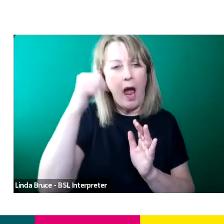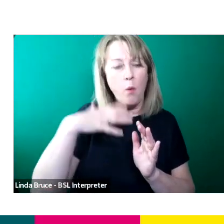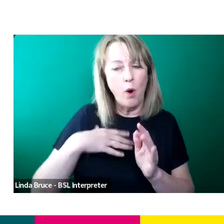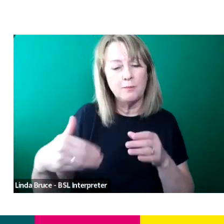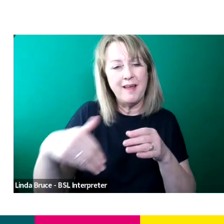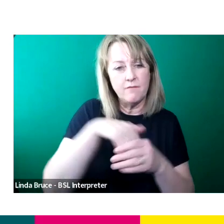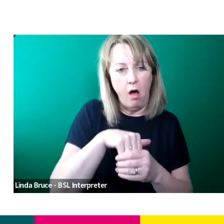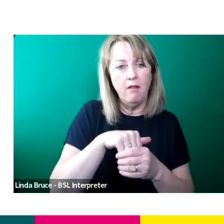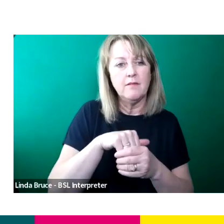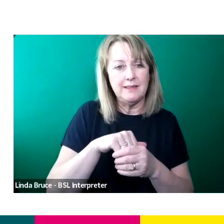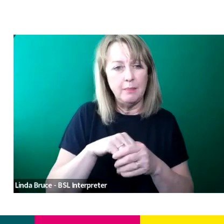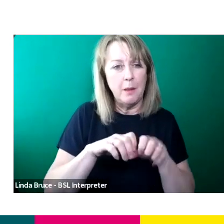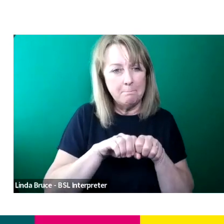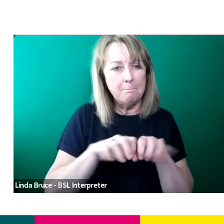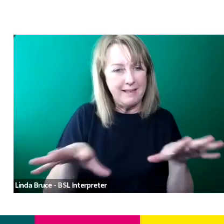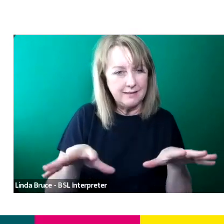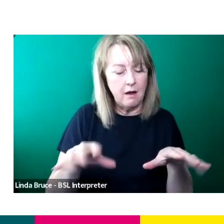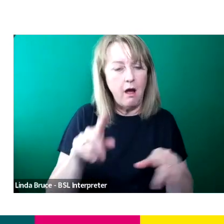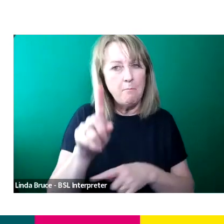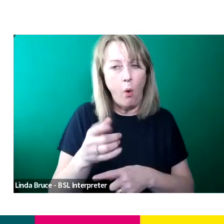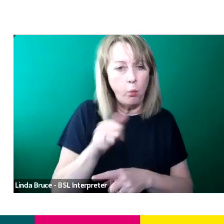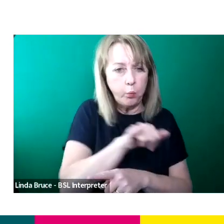I wasn't sure what kind of avenue I wanted to go down cause I feel like when you're at